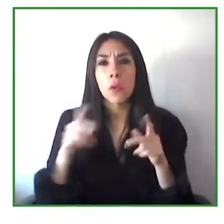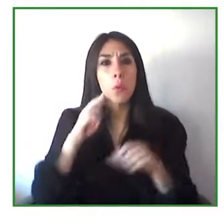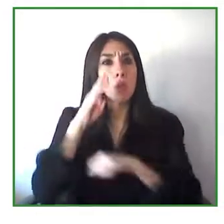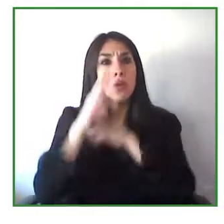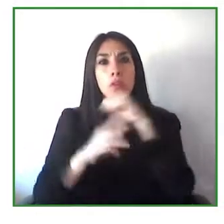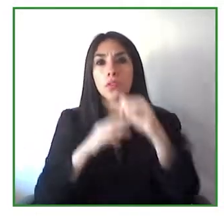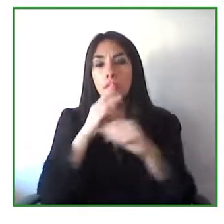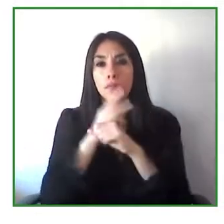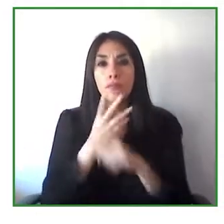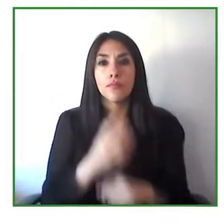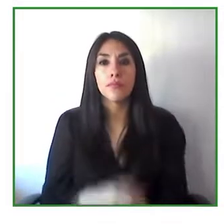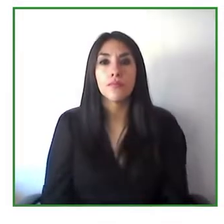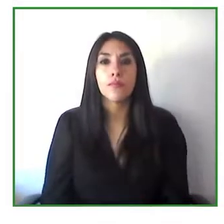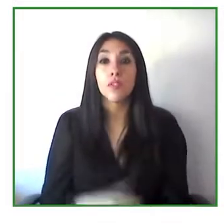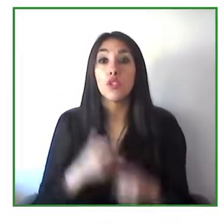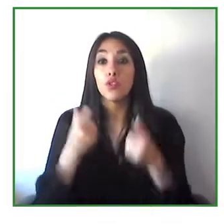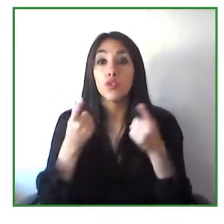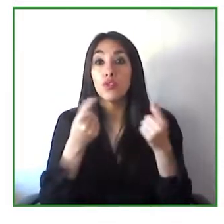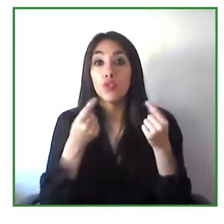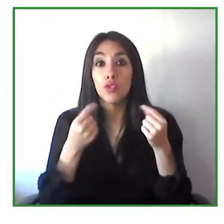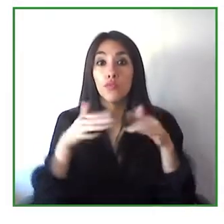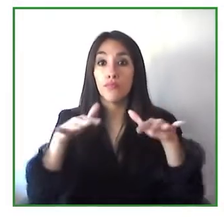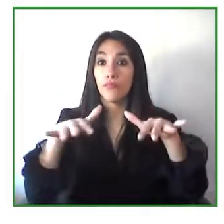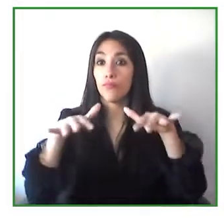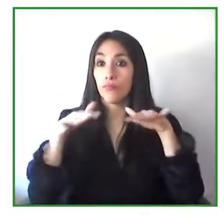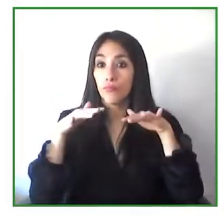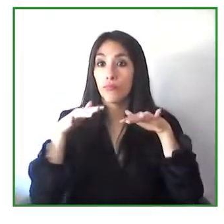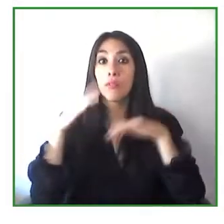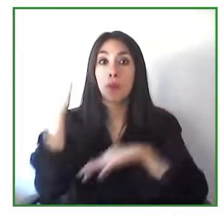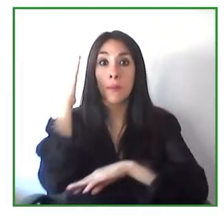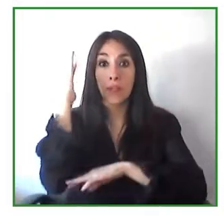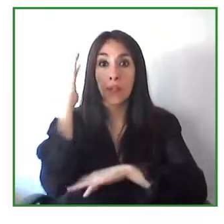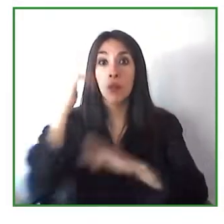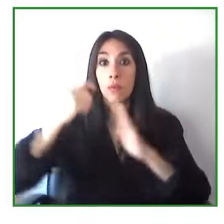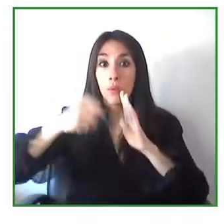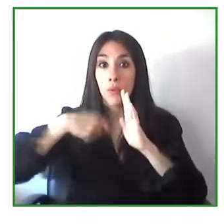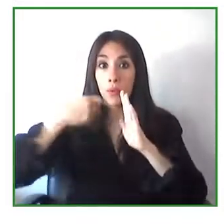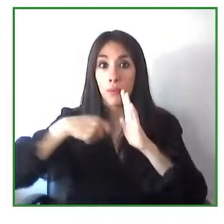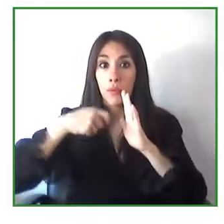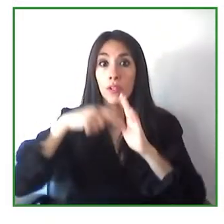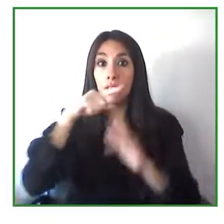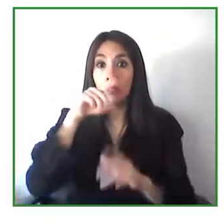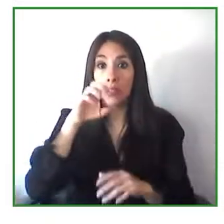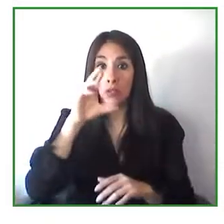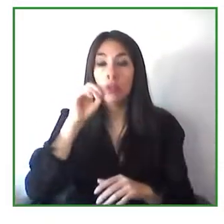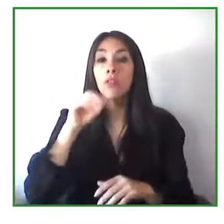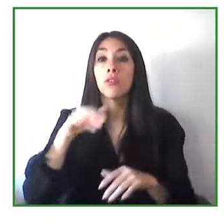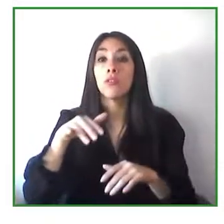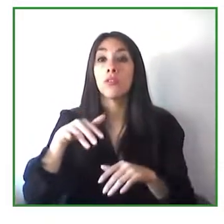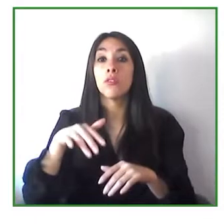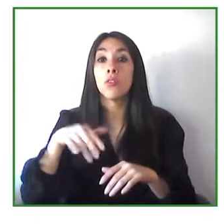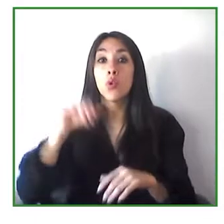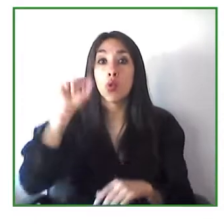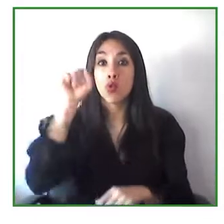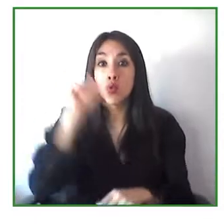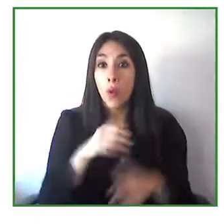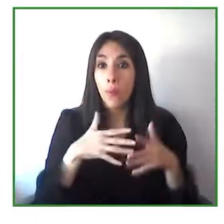the Spanish speaking world focusing this year on Accessibility and Information and Communication